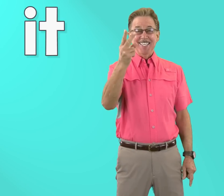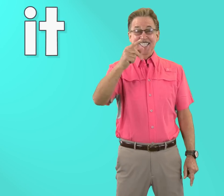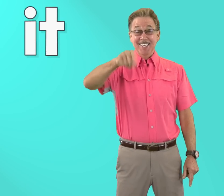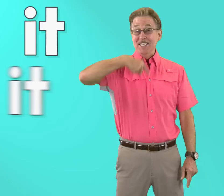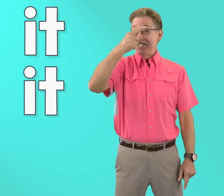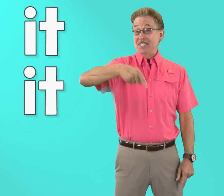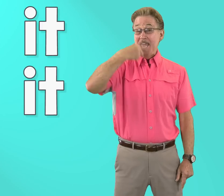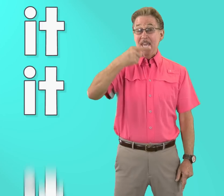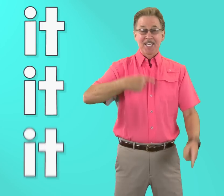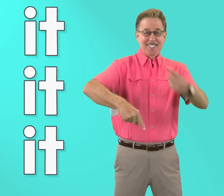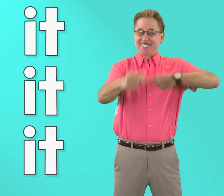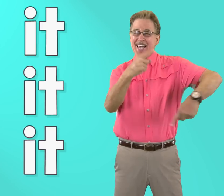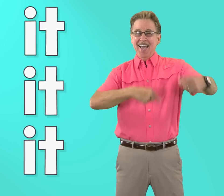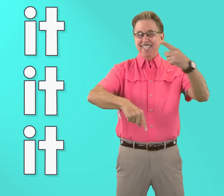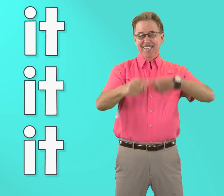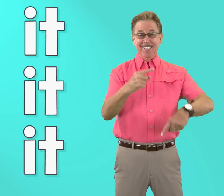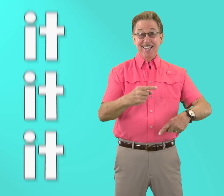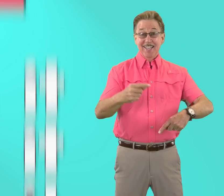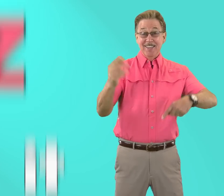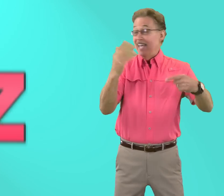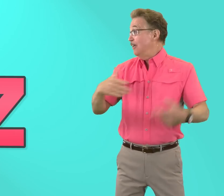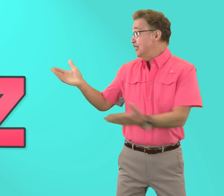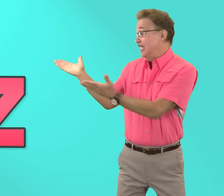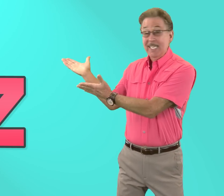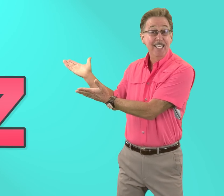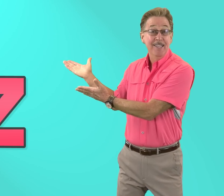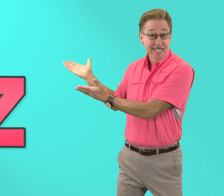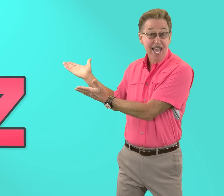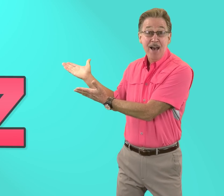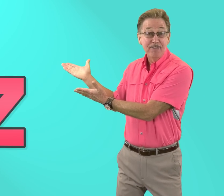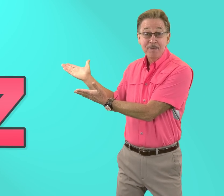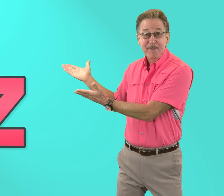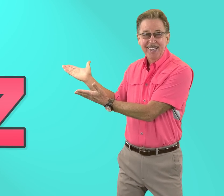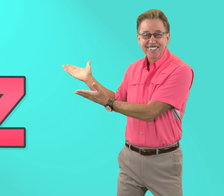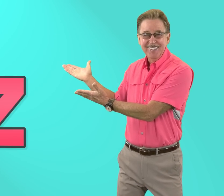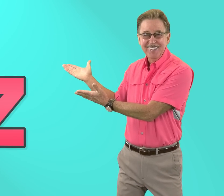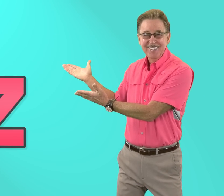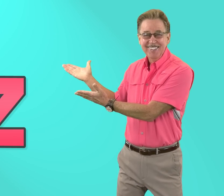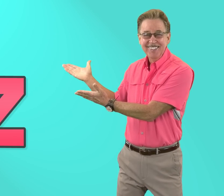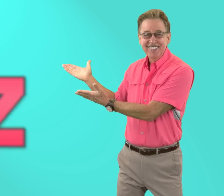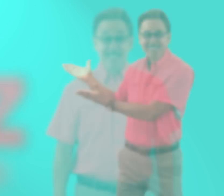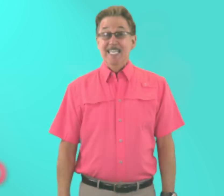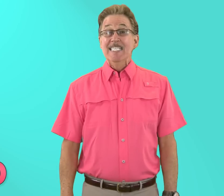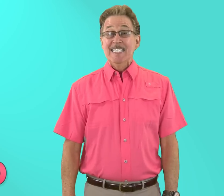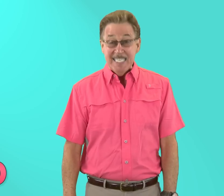See it, Say it Sign it Letter Z z in the alphabet